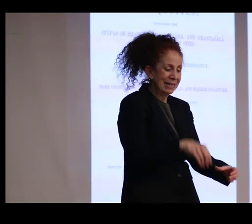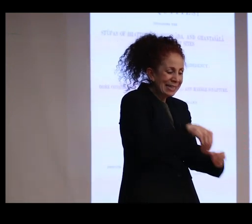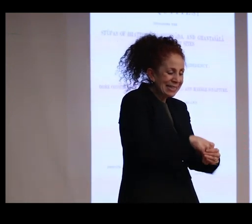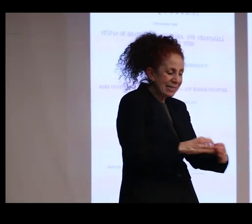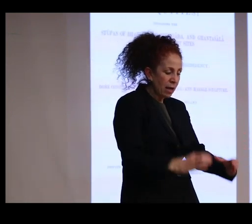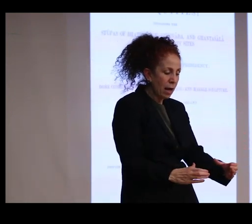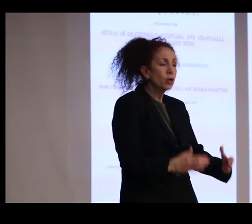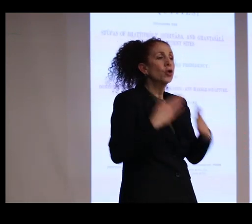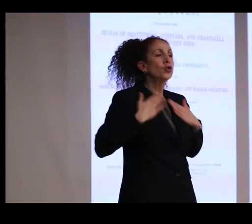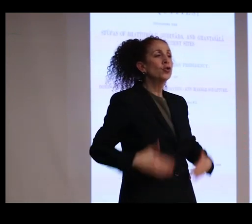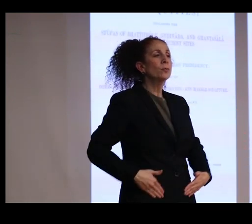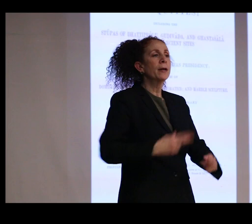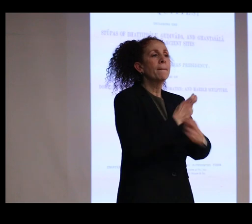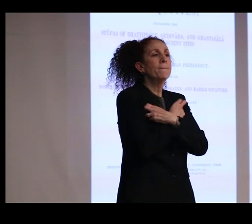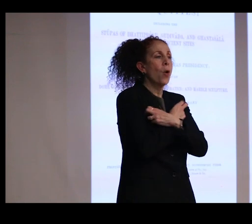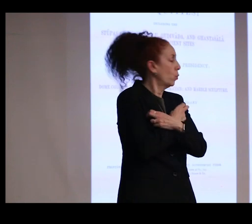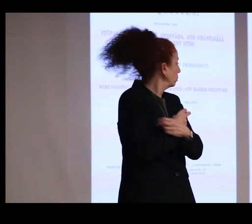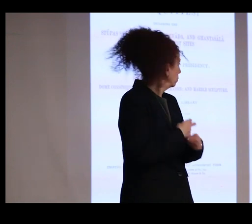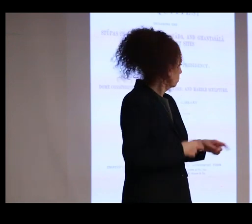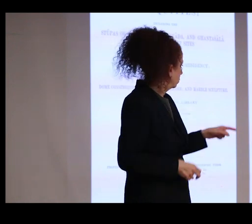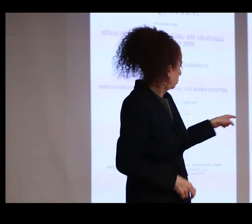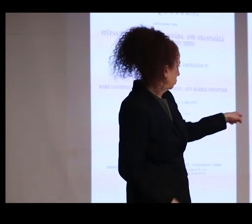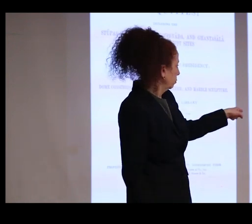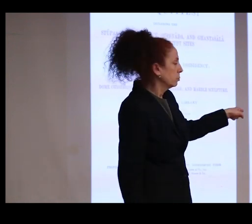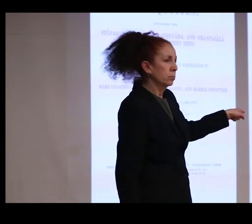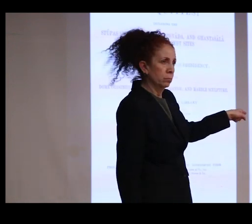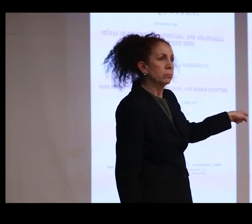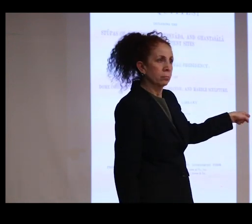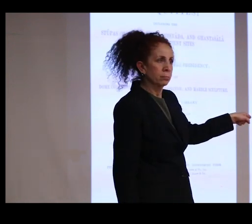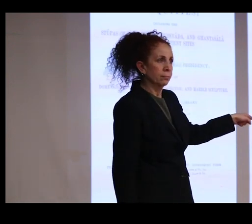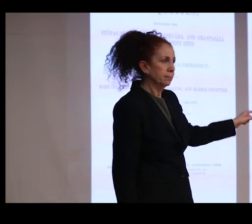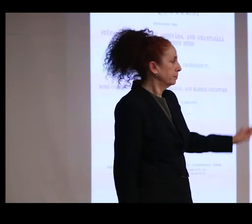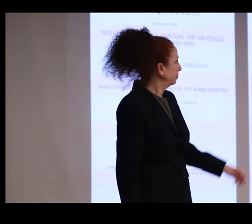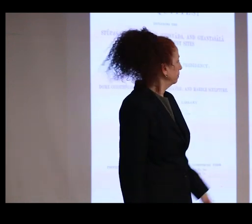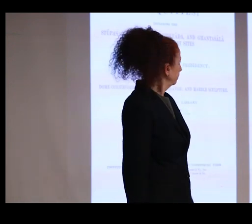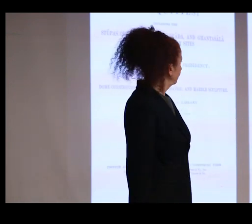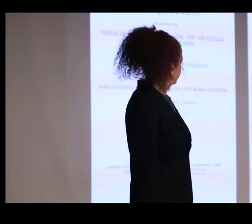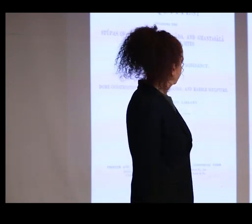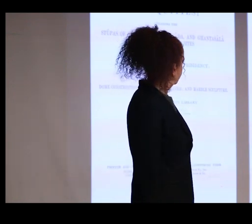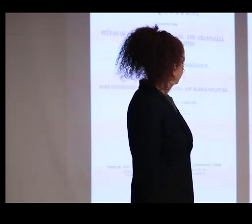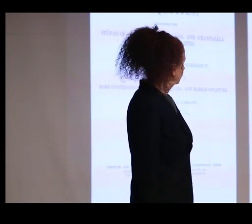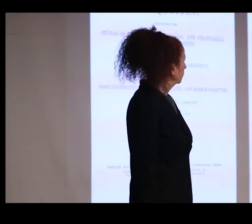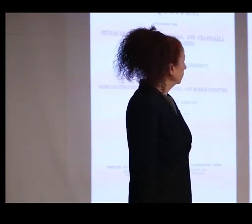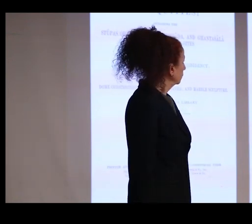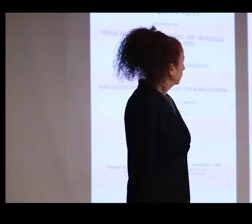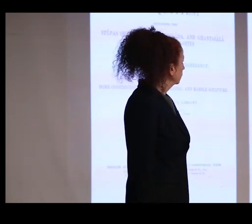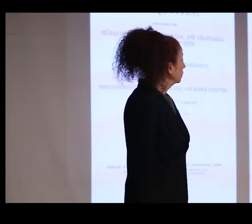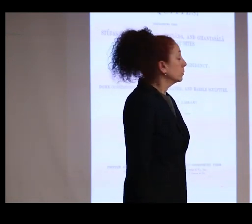what you see shown looking into the vessel. So one of these bone fragments, this one